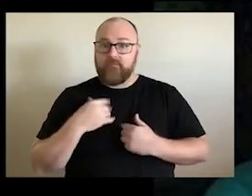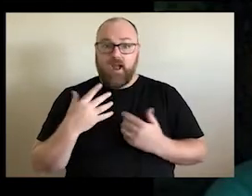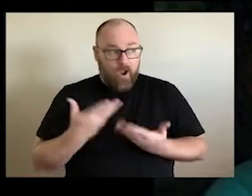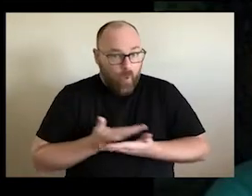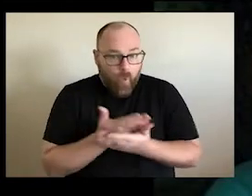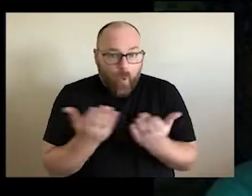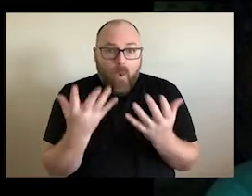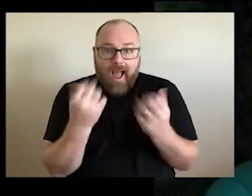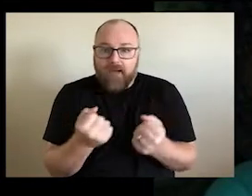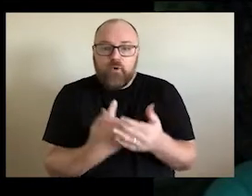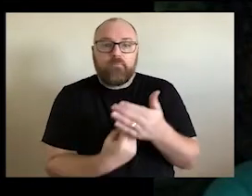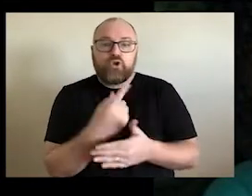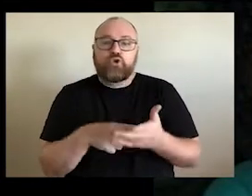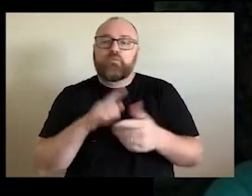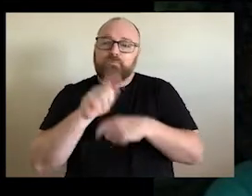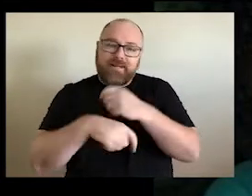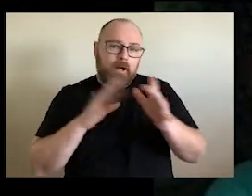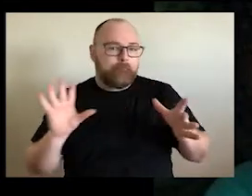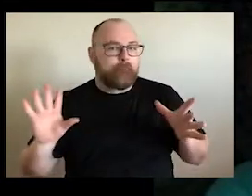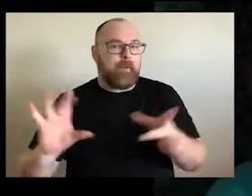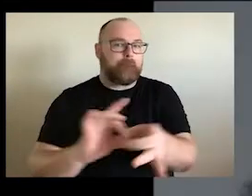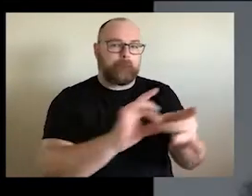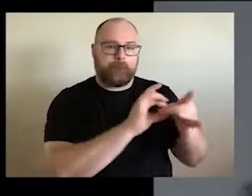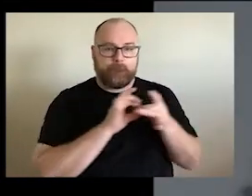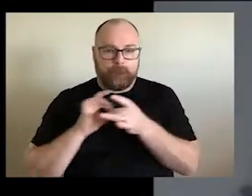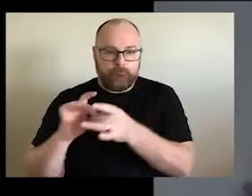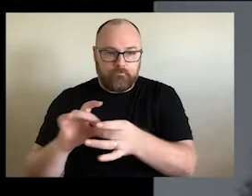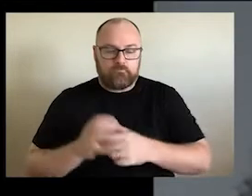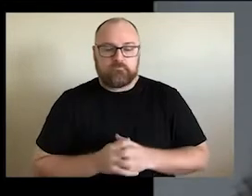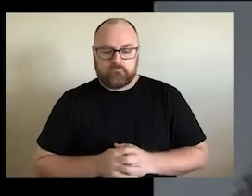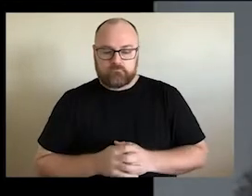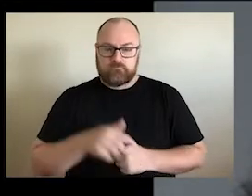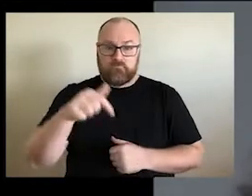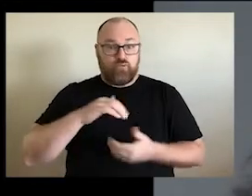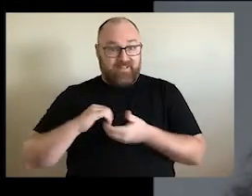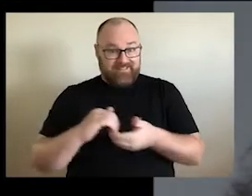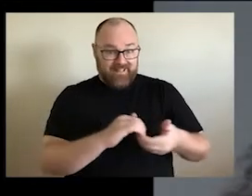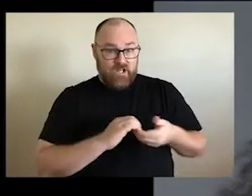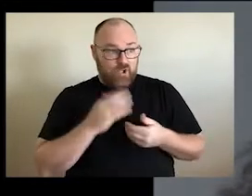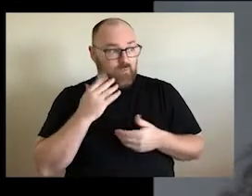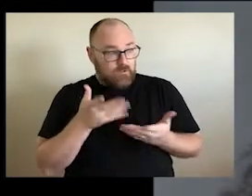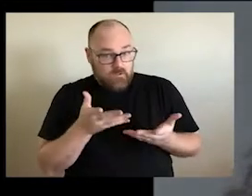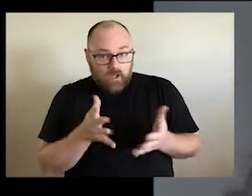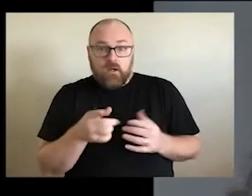chance to become united. What reconciliation has done the process. Anyway, has allowed us